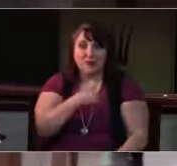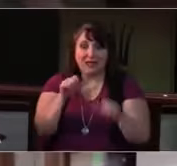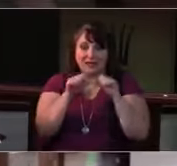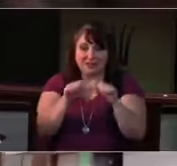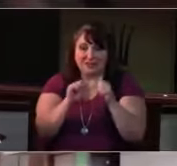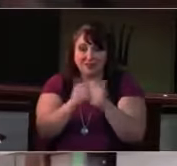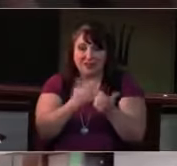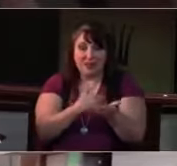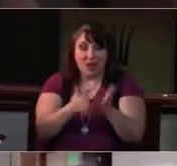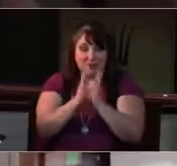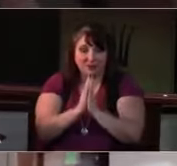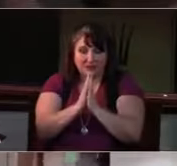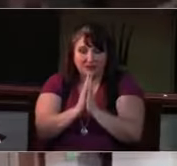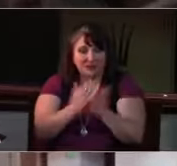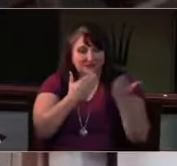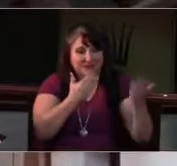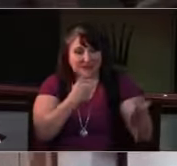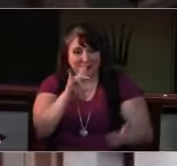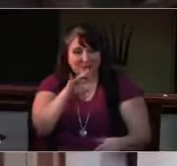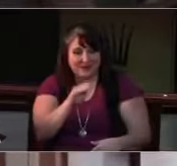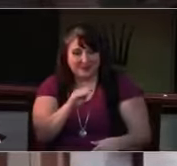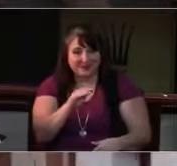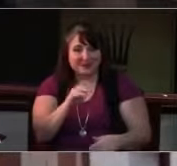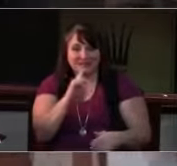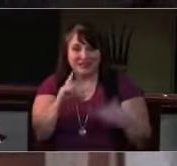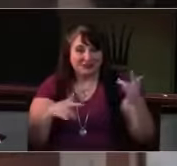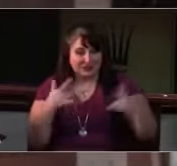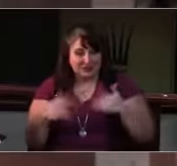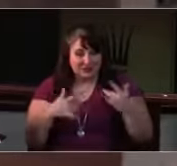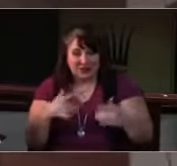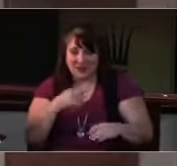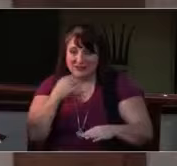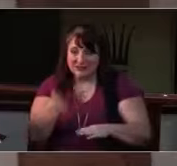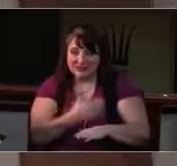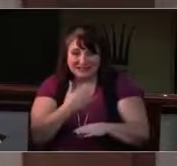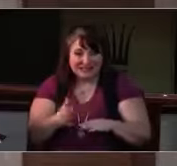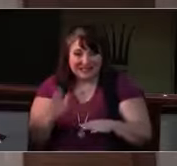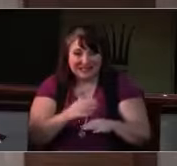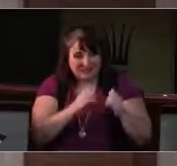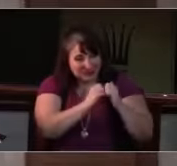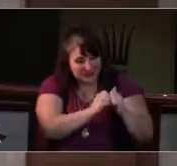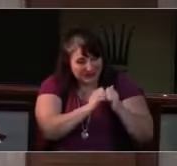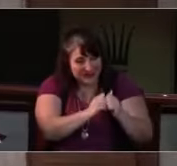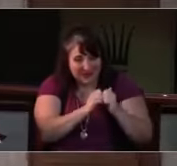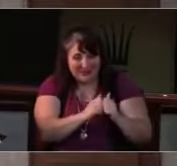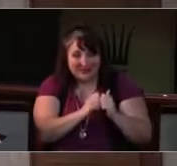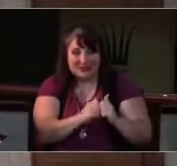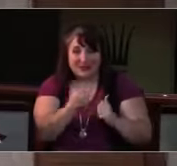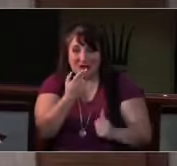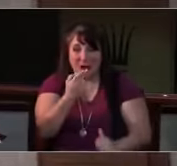when the forty days were o'er,